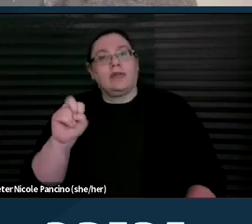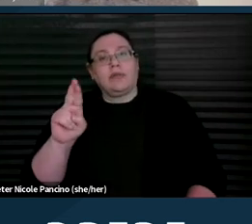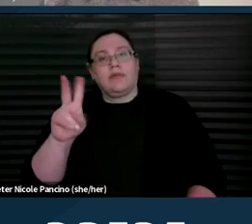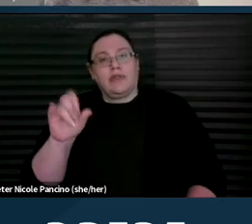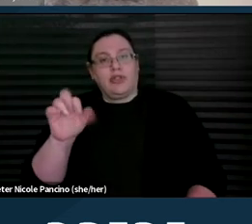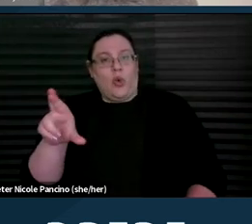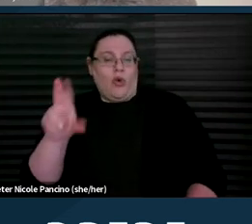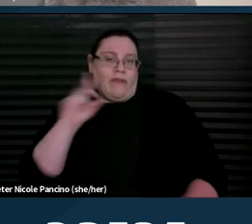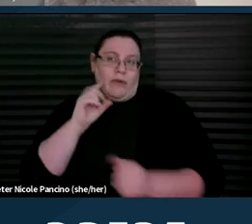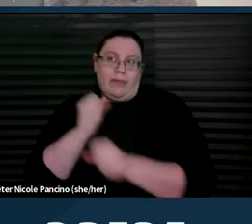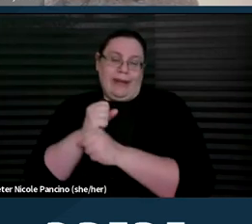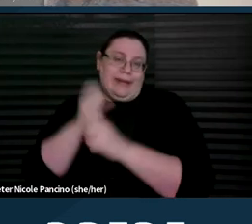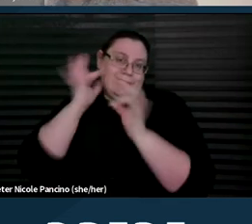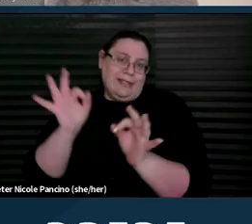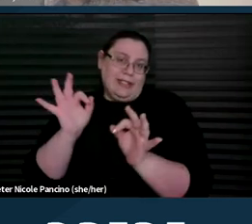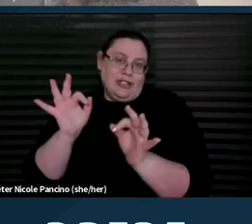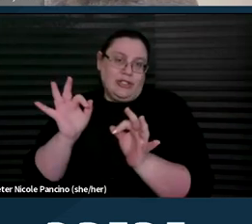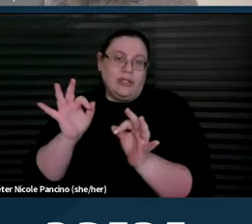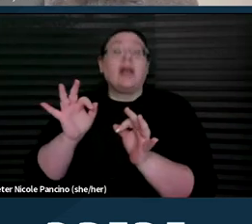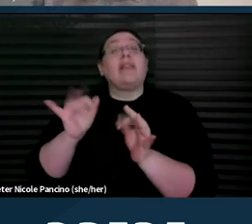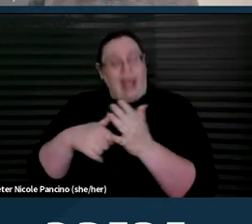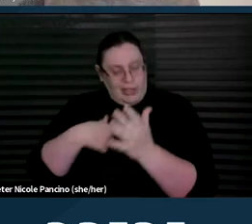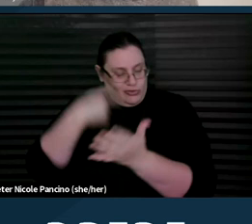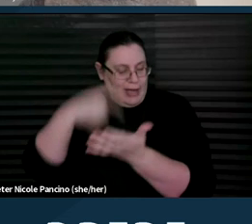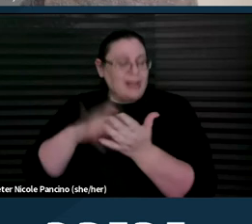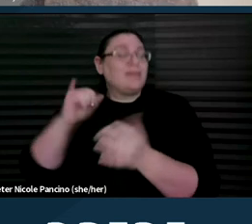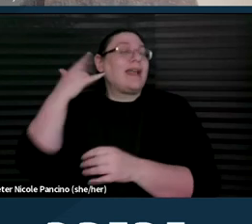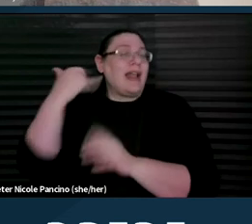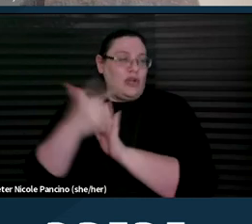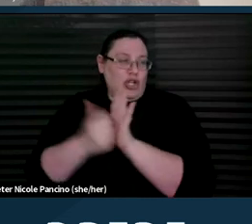And it's recognized under California law, which is cited here.